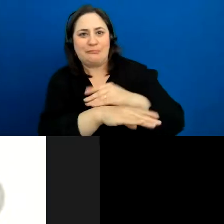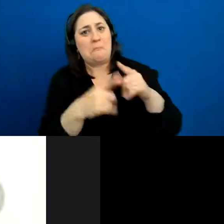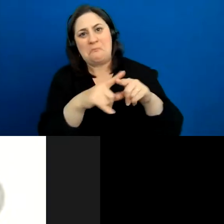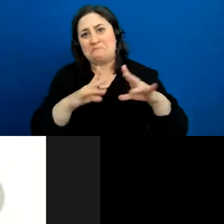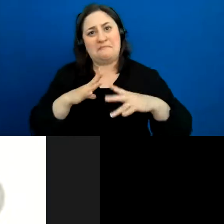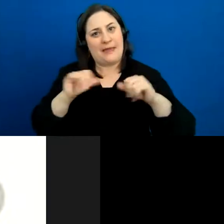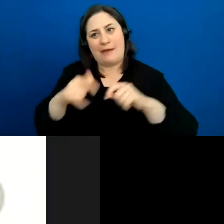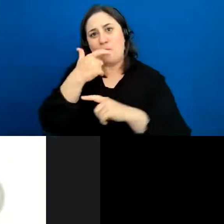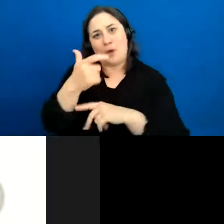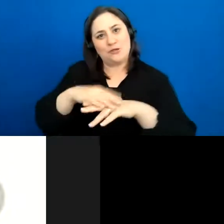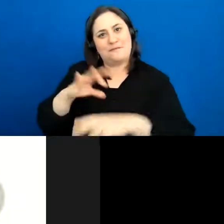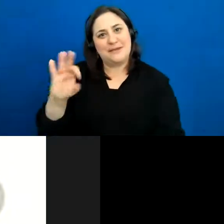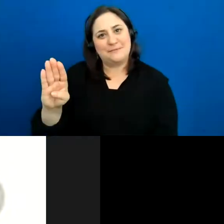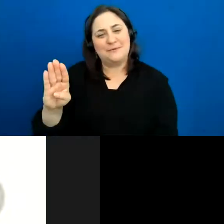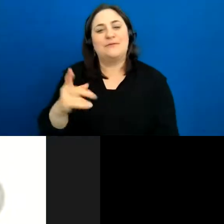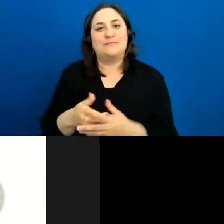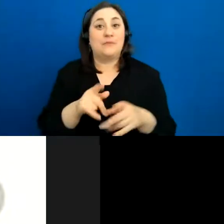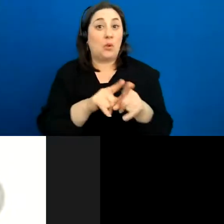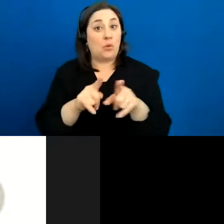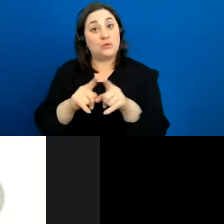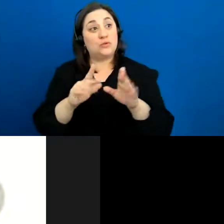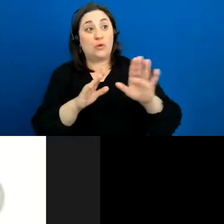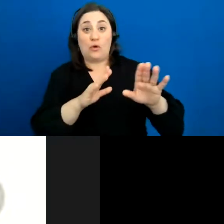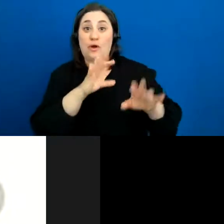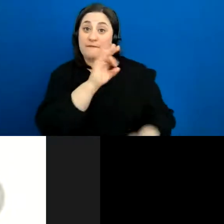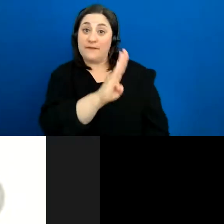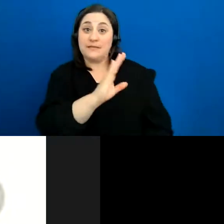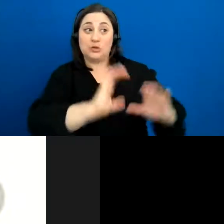At the same time also copying and pasting any questions from the Facebook Chat and pasting